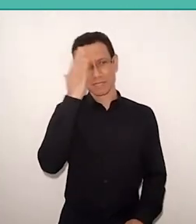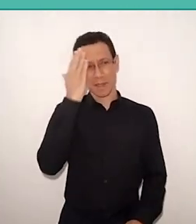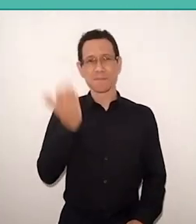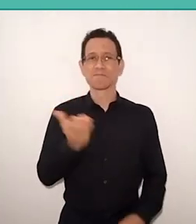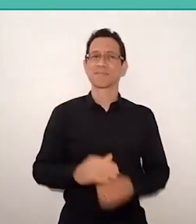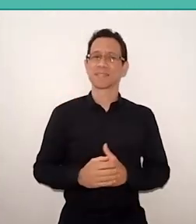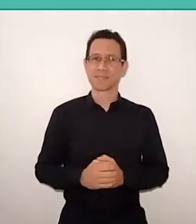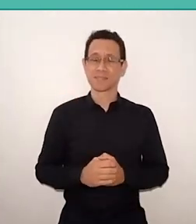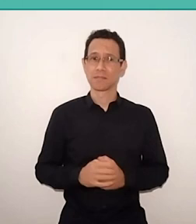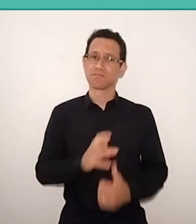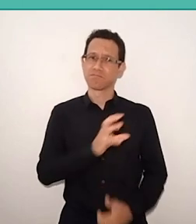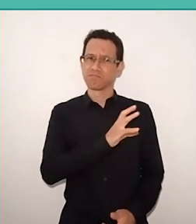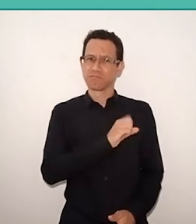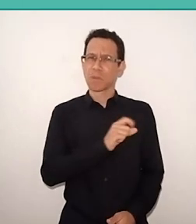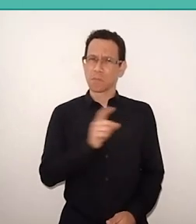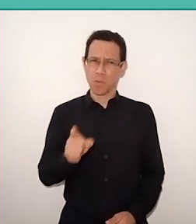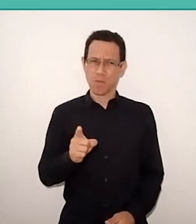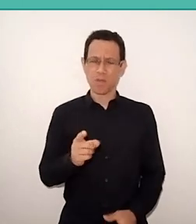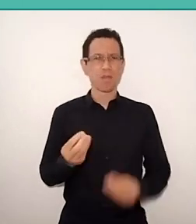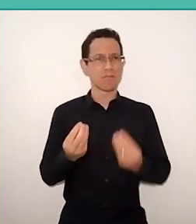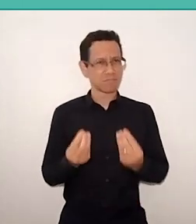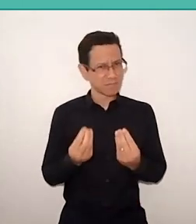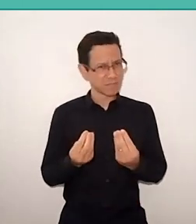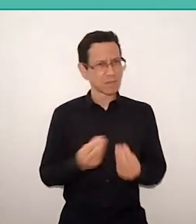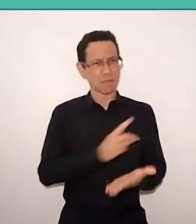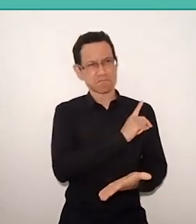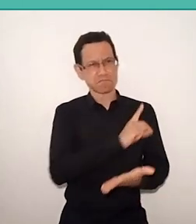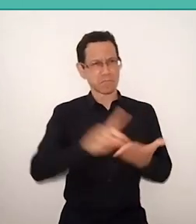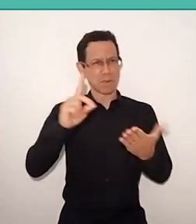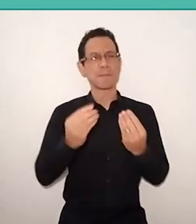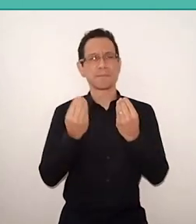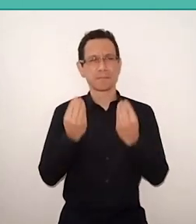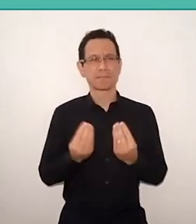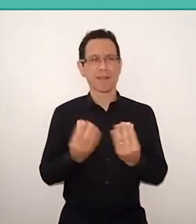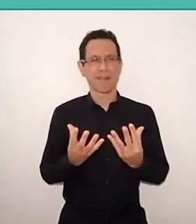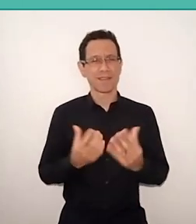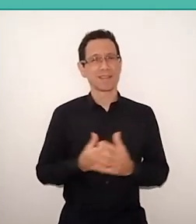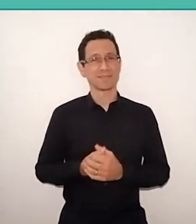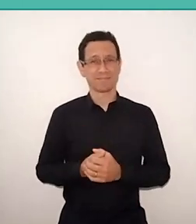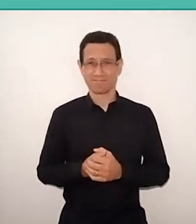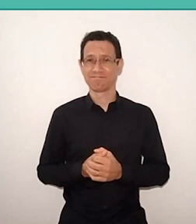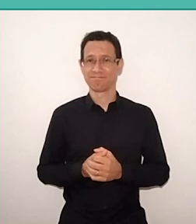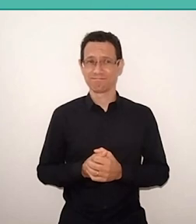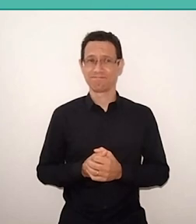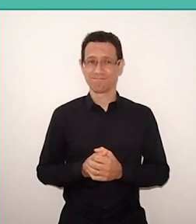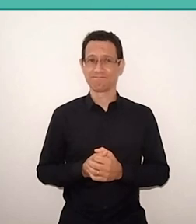don't deserve it, often, the hatred that is directed at him. And it's about this point that I wanted to talk about.